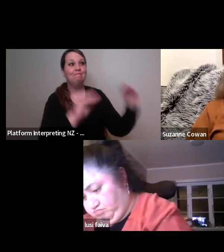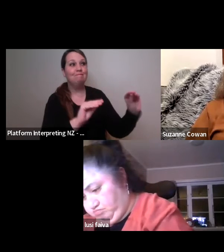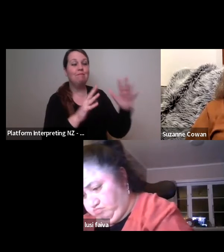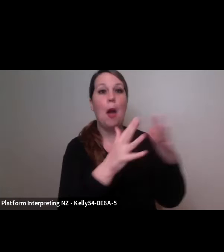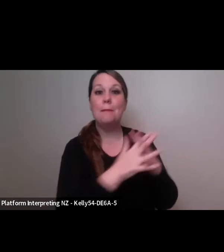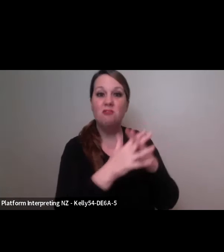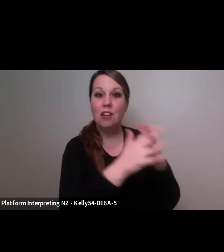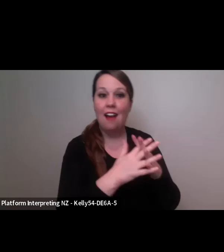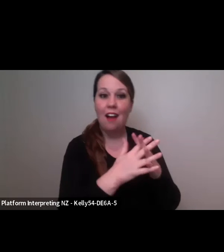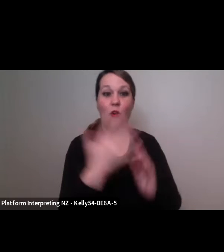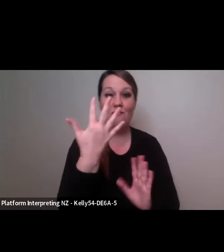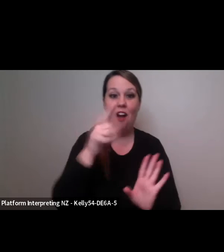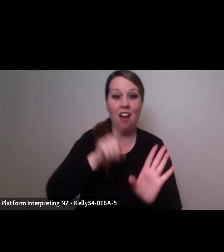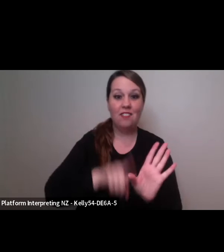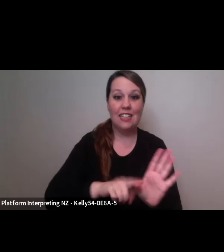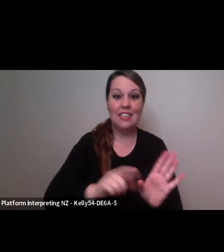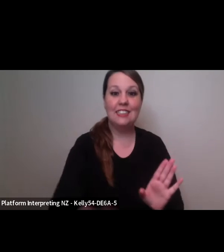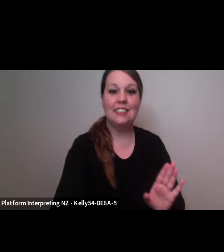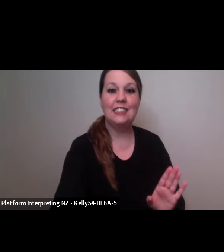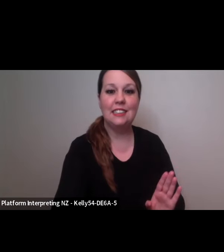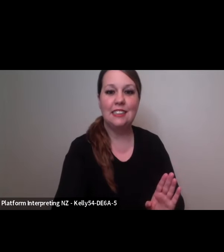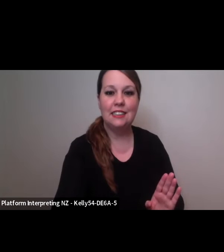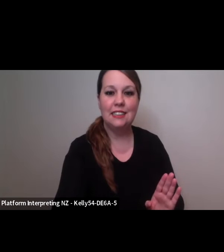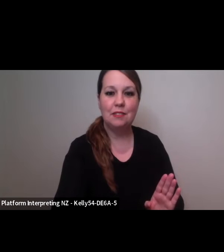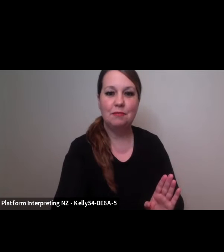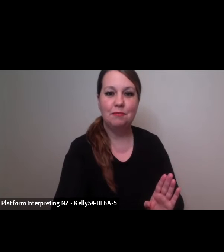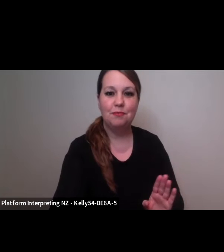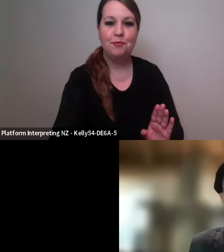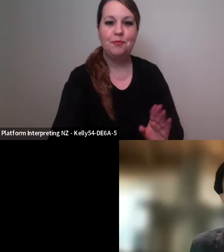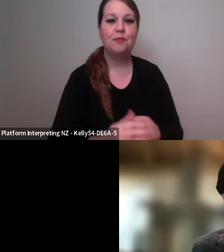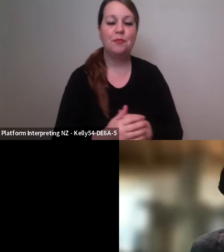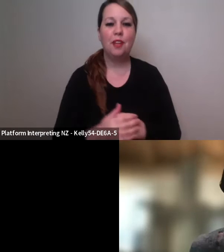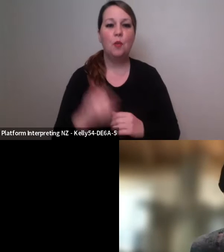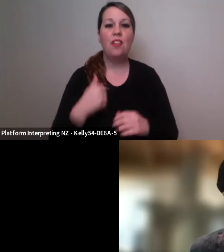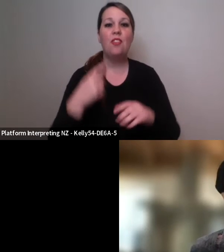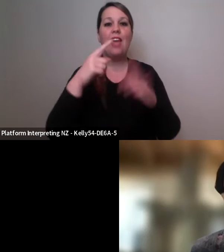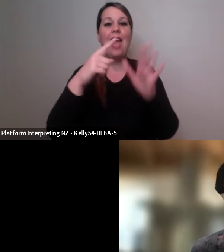The last five years I was Artistic Director with AXIS Dance Company which is one of